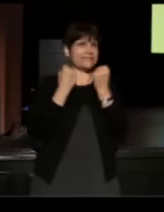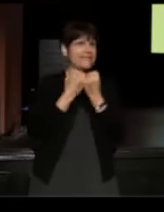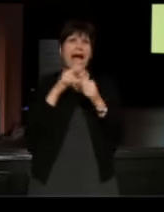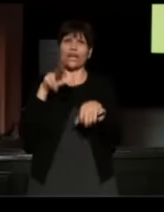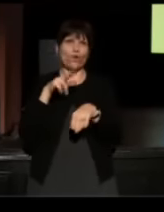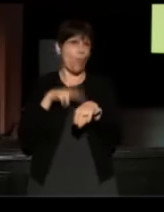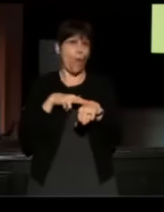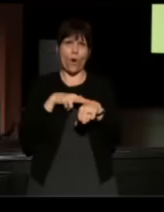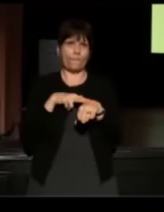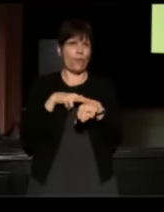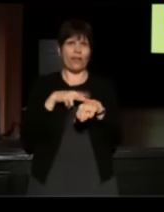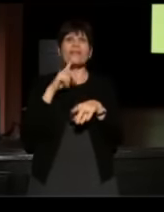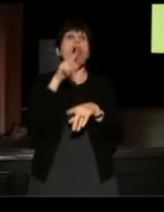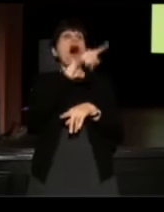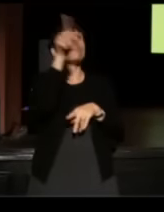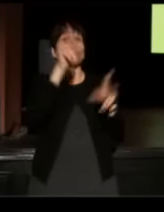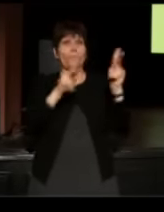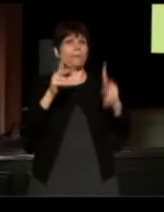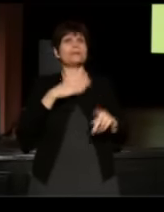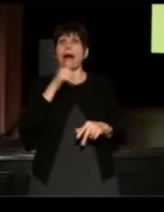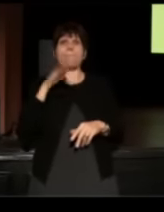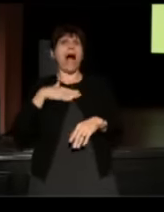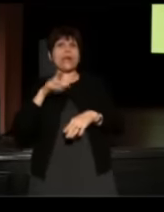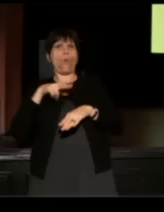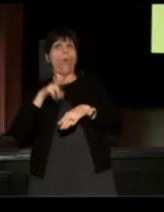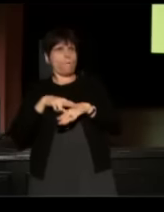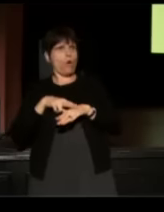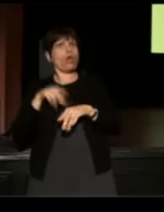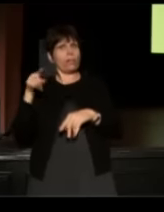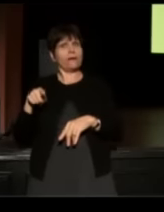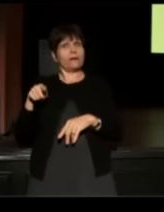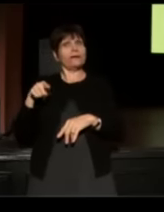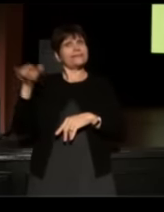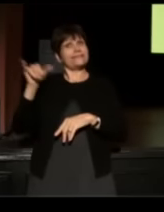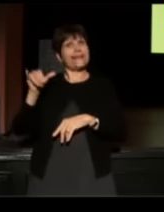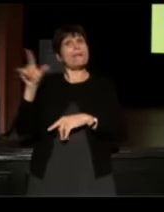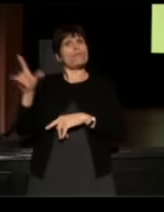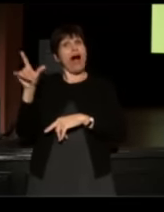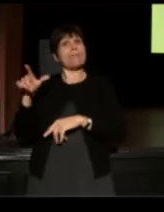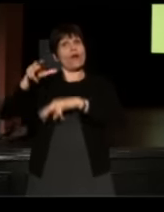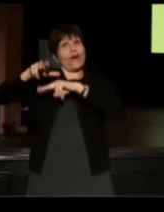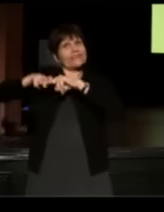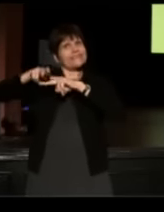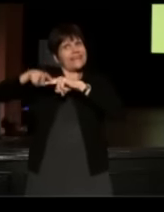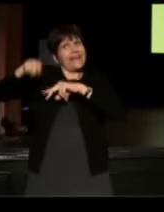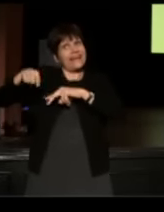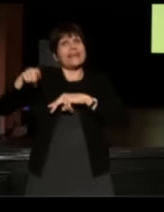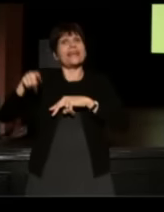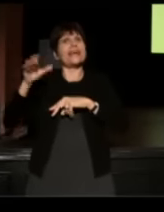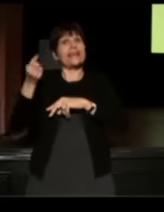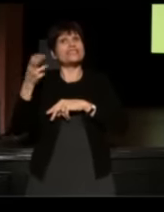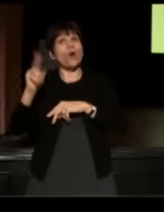That was for other people, and he got to be aboard his own Starship Enterprise.